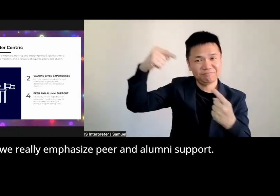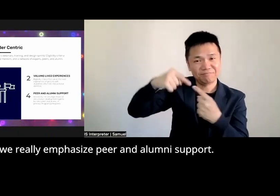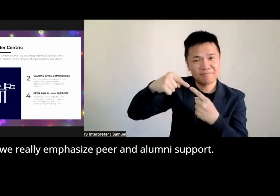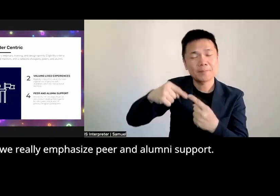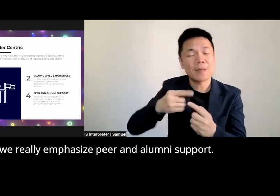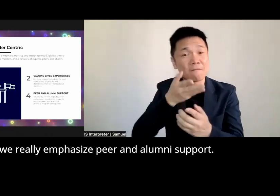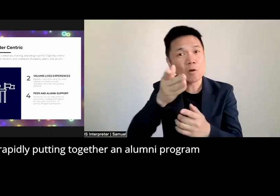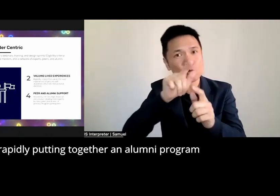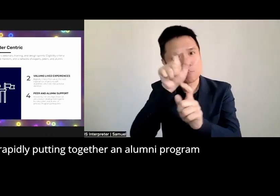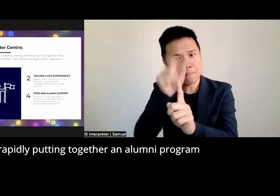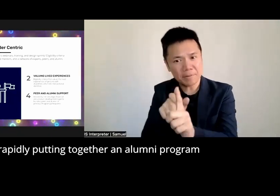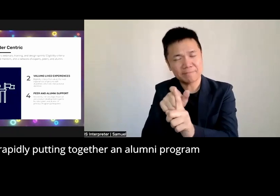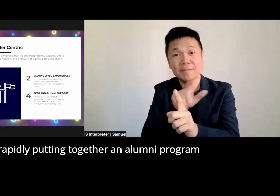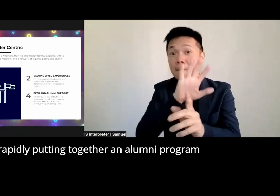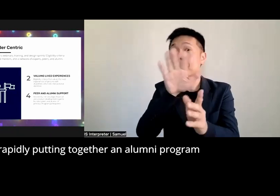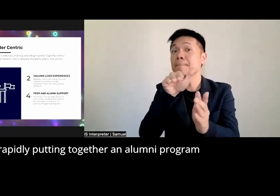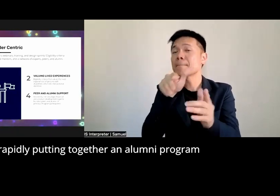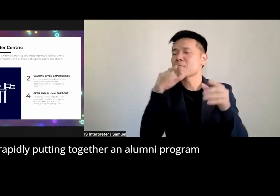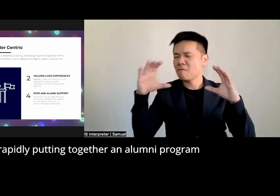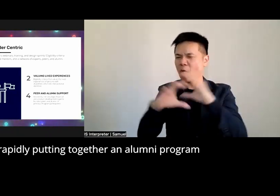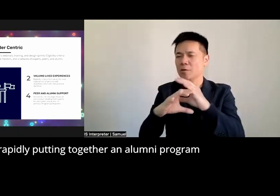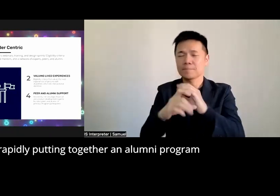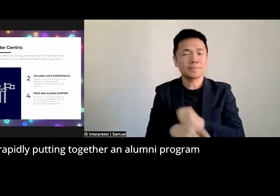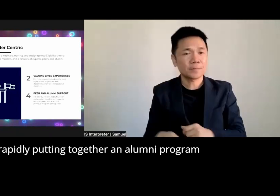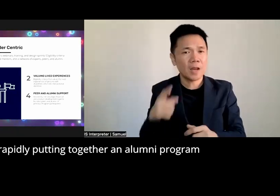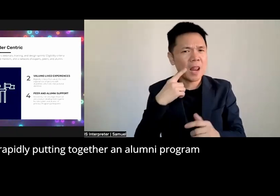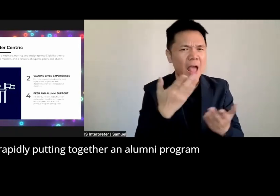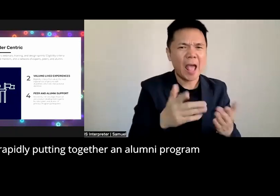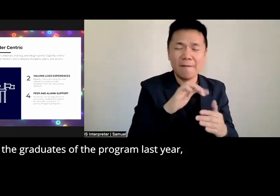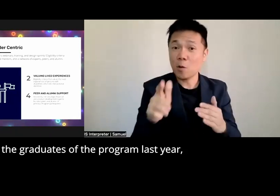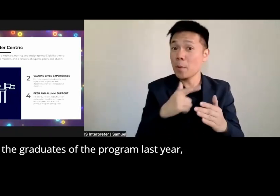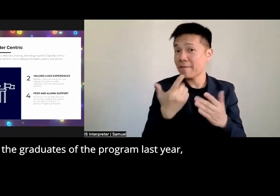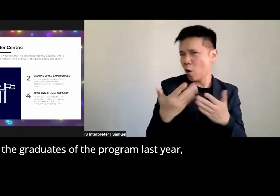support we are ra we are uh rapidly putting together an alumni program for the graduates